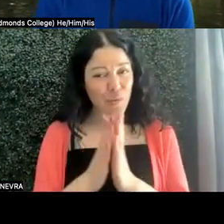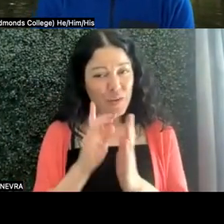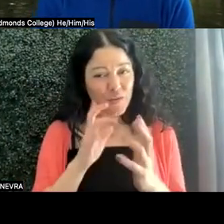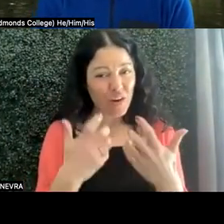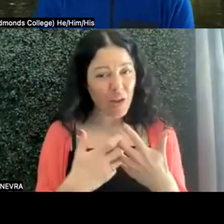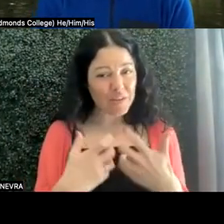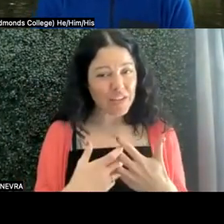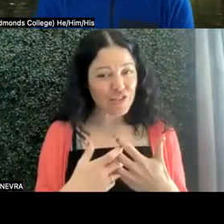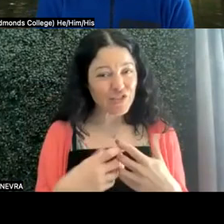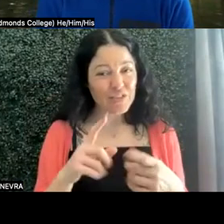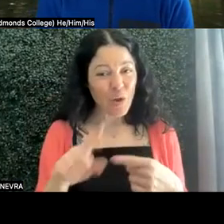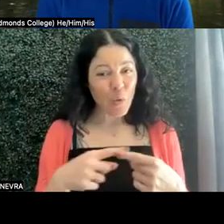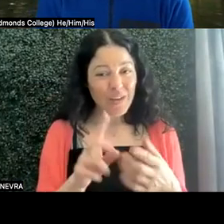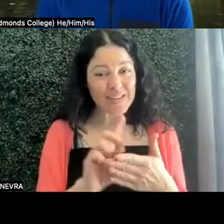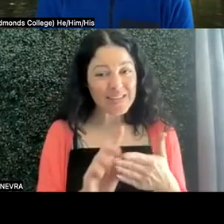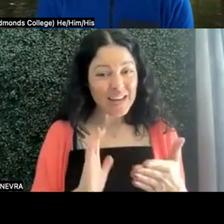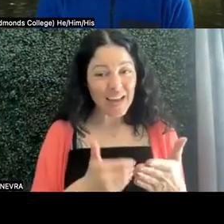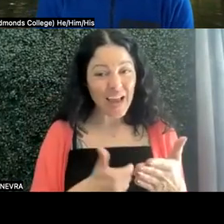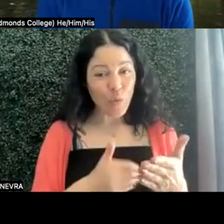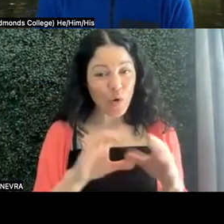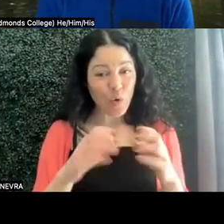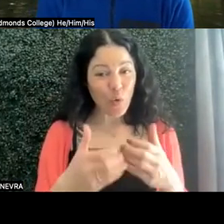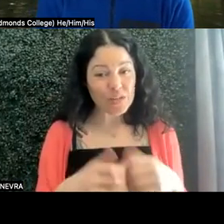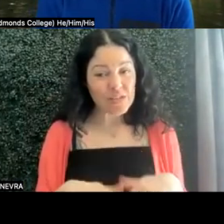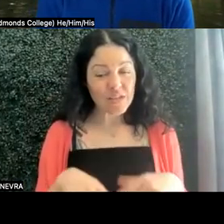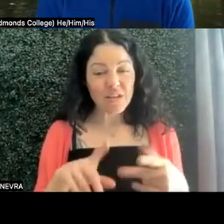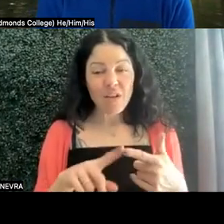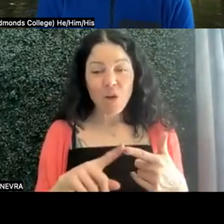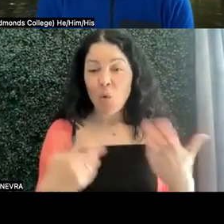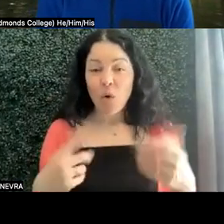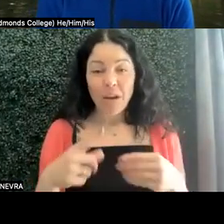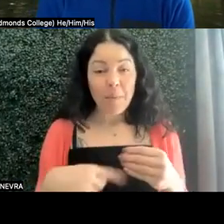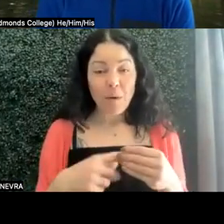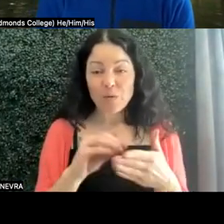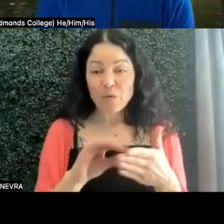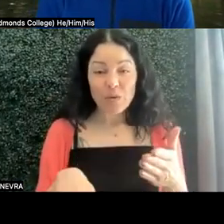in designing our course? What about students who are not diagnosed, and doesn't